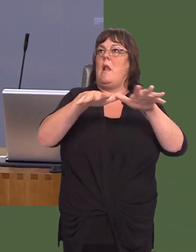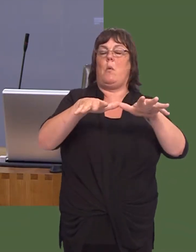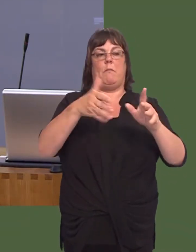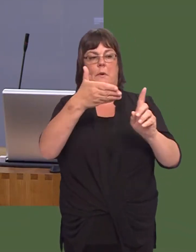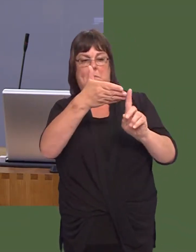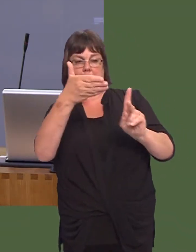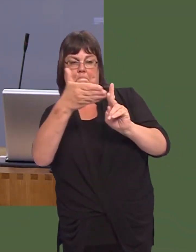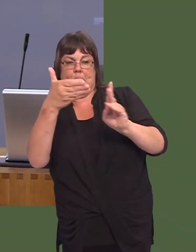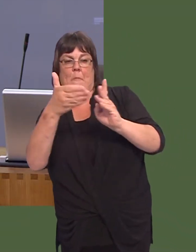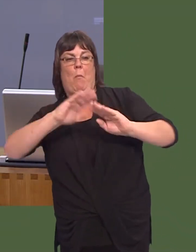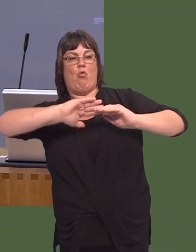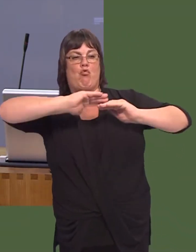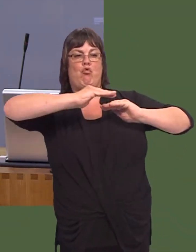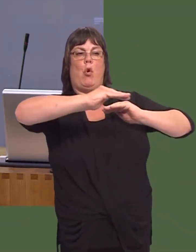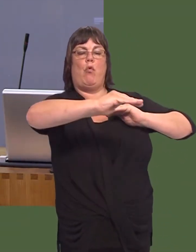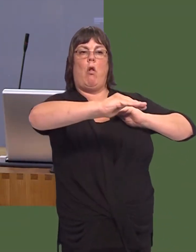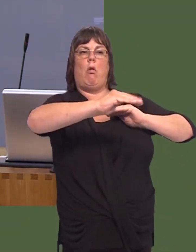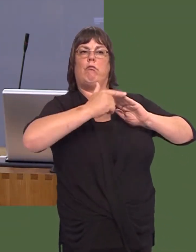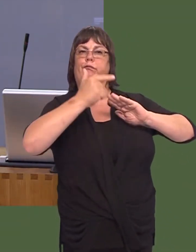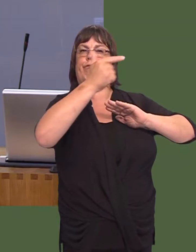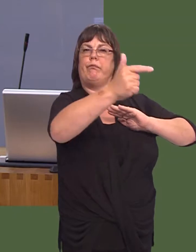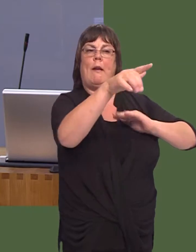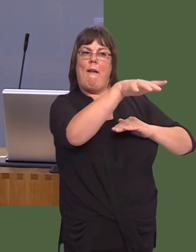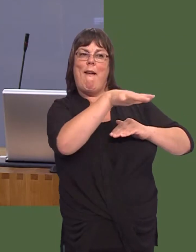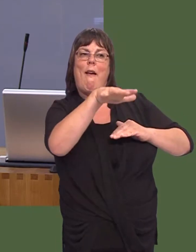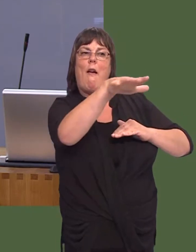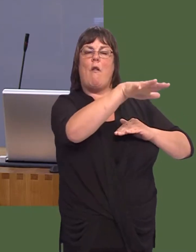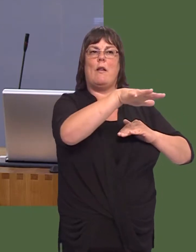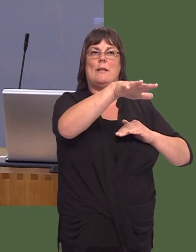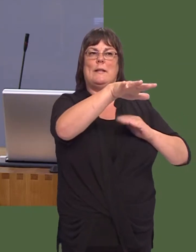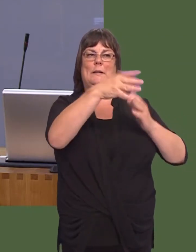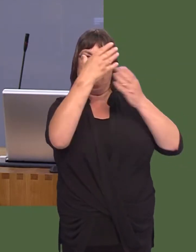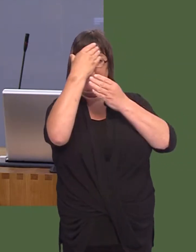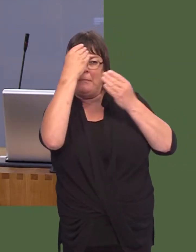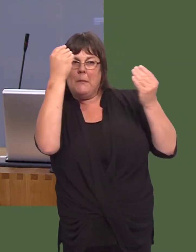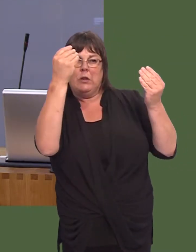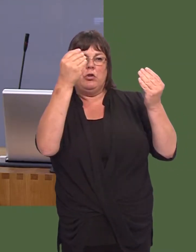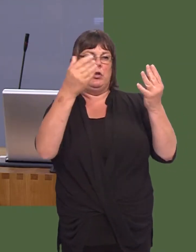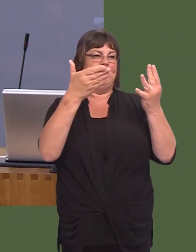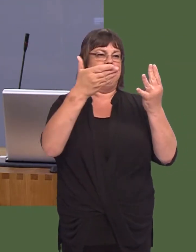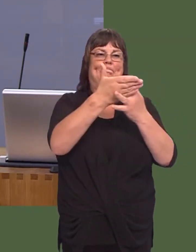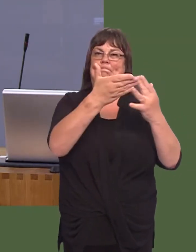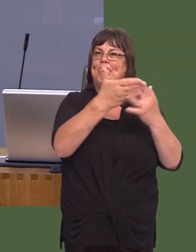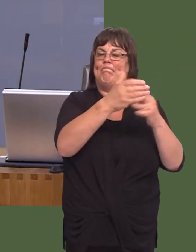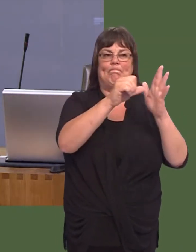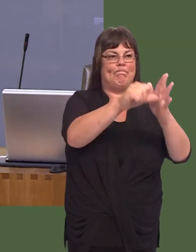dementia yng nghefn gwlad y maeín rhaid mynd iír afael ‚ nhw, yn cynnwys diffyg ymwybyddiaeth oír cymorth sydd ar gael mewn ardaloedd gwledig, yn ogystal ‚ír anhawster o gael gafael